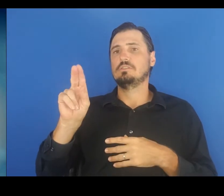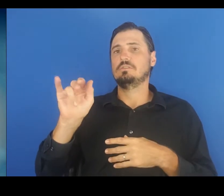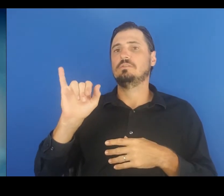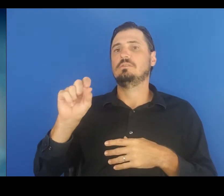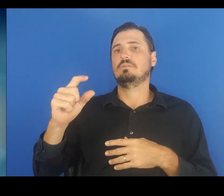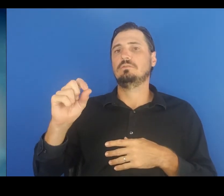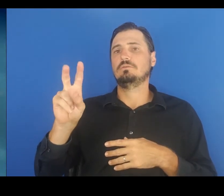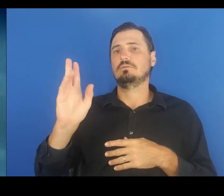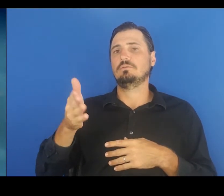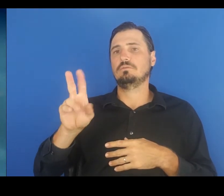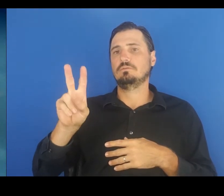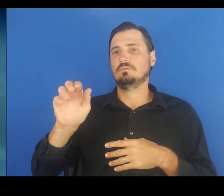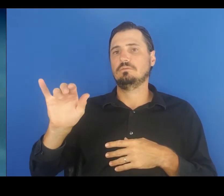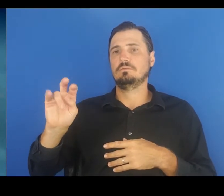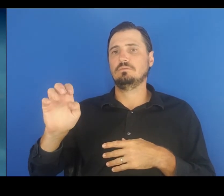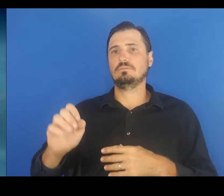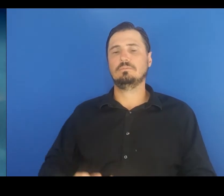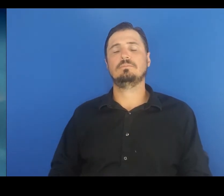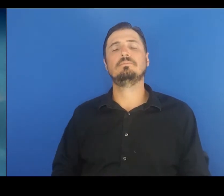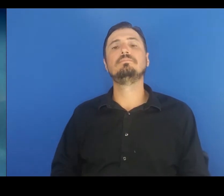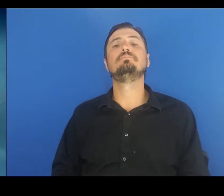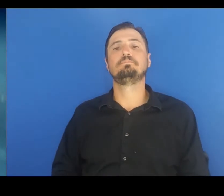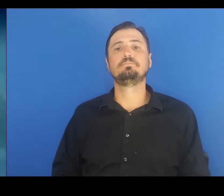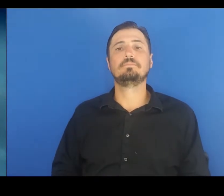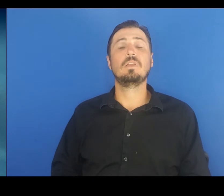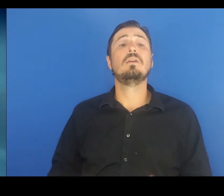Kauai.gov/vaccine